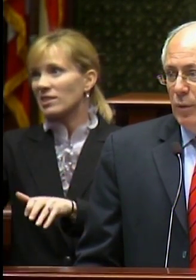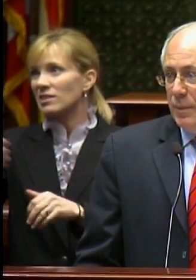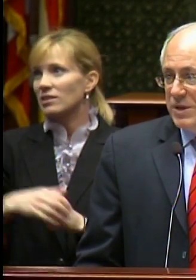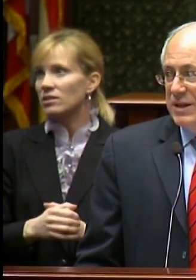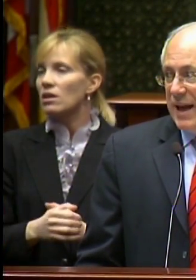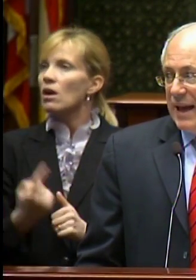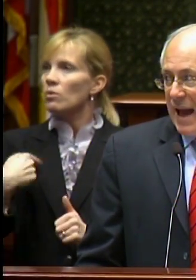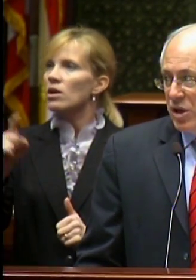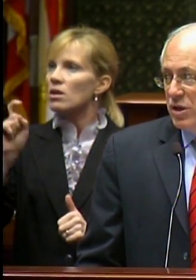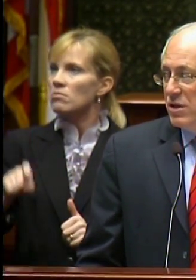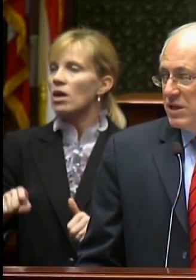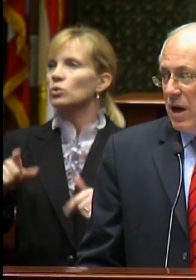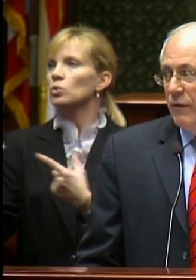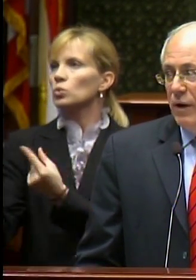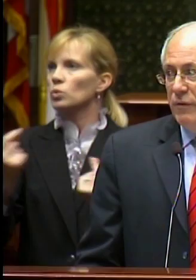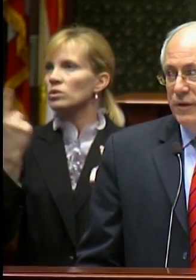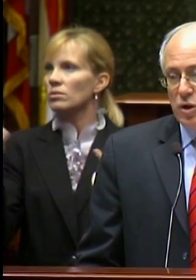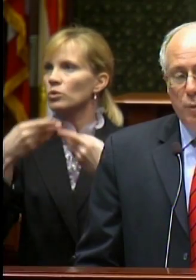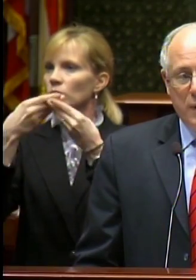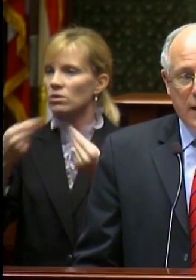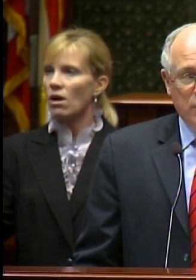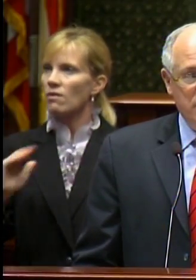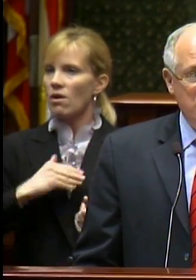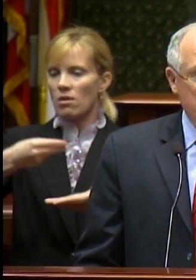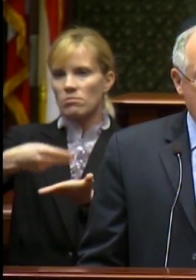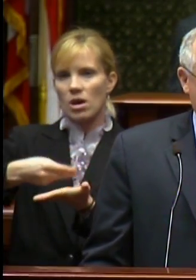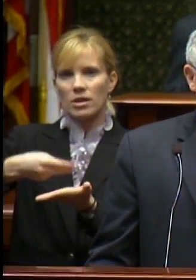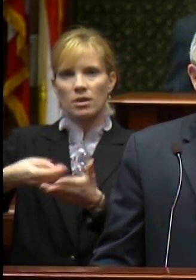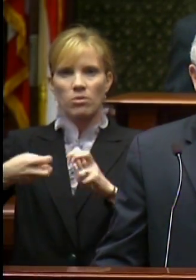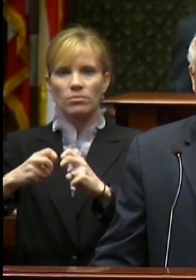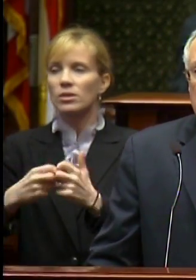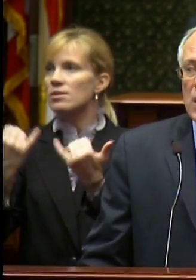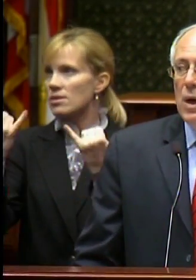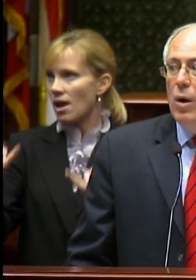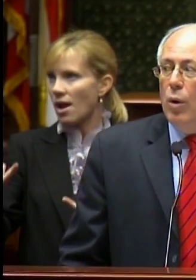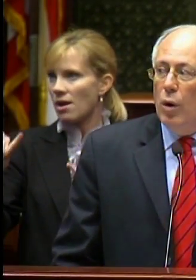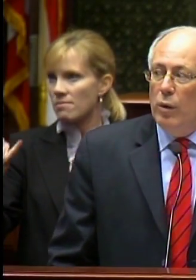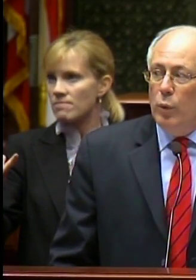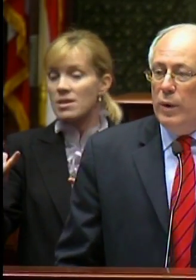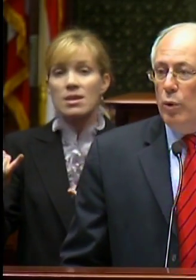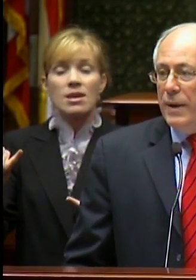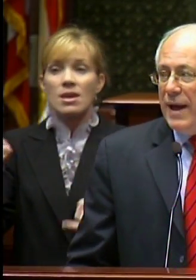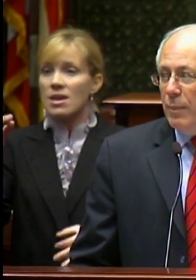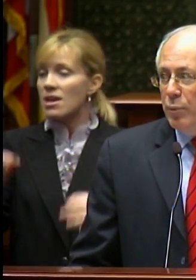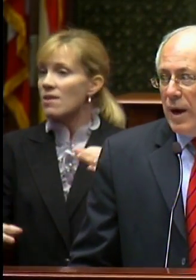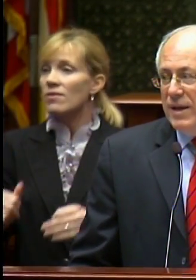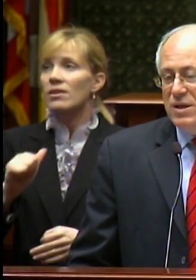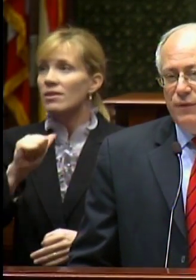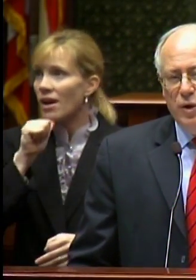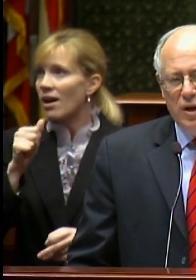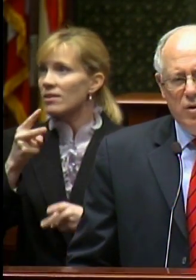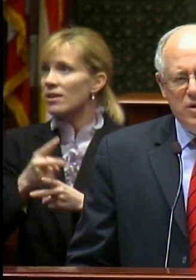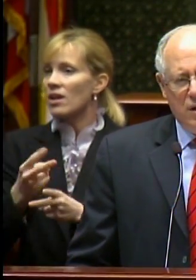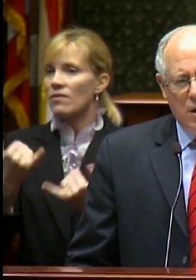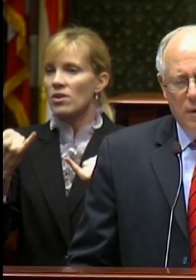We must take action to solve our fiscal problems now, or we will pay the price for years to